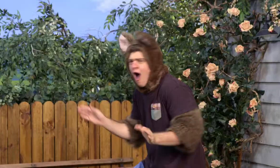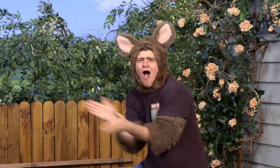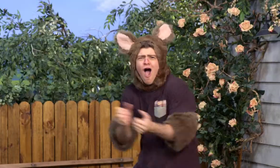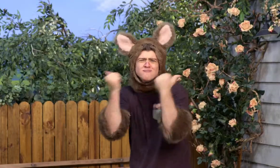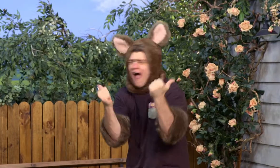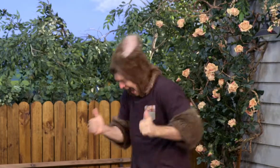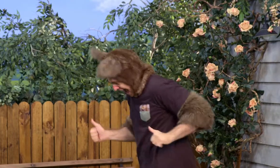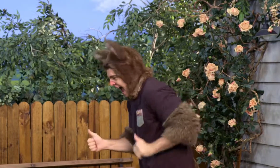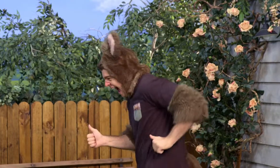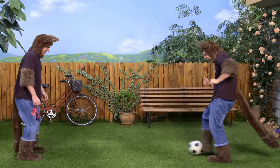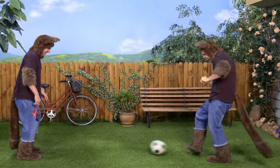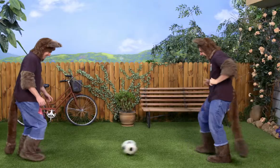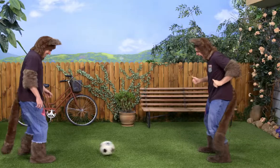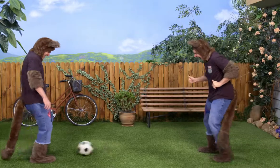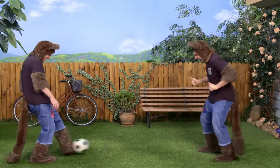Oh, this is great!